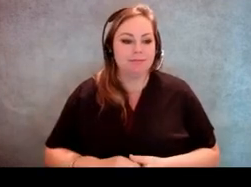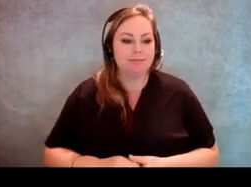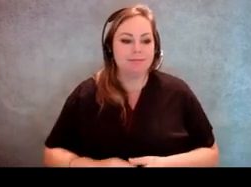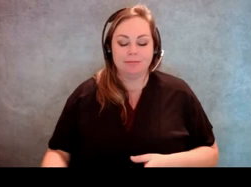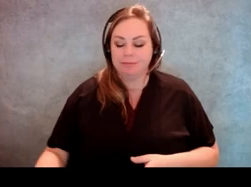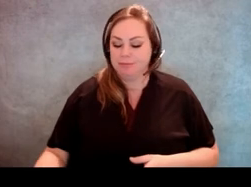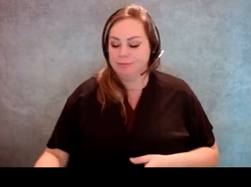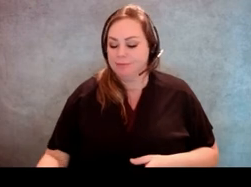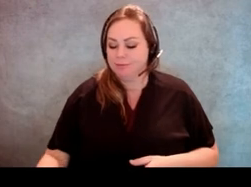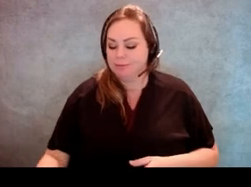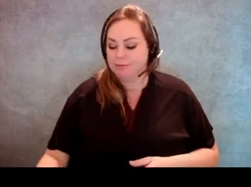I think this is all up to date.